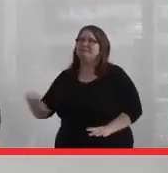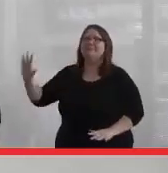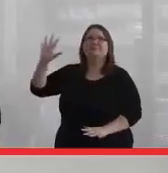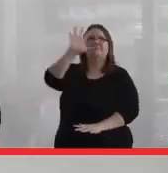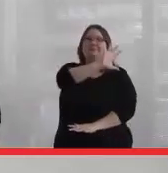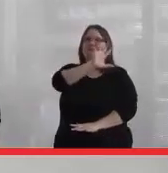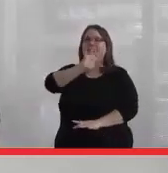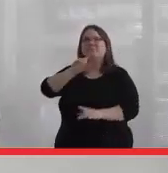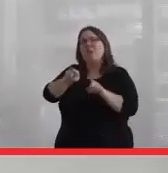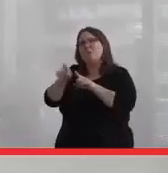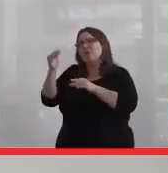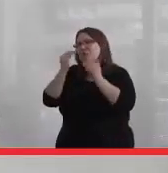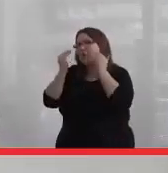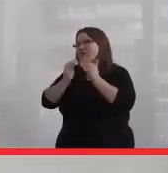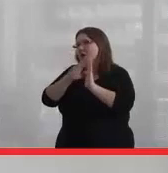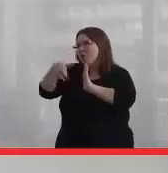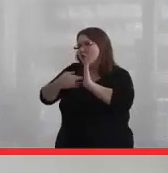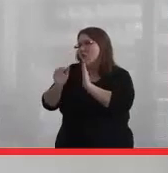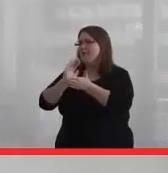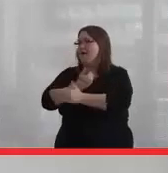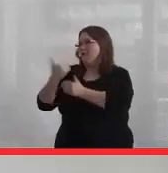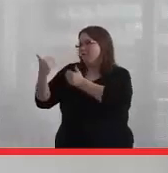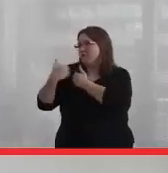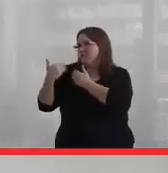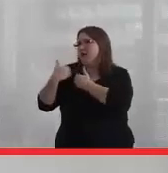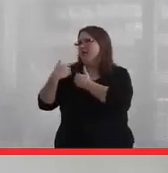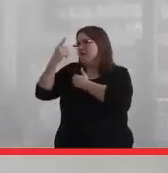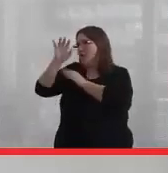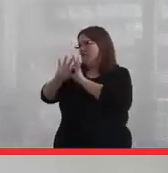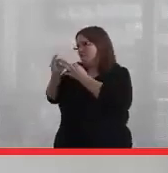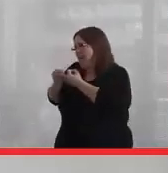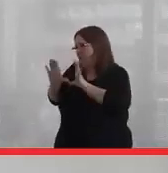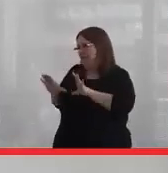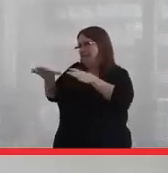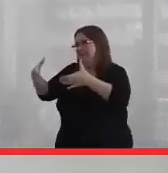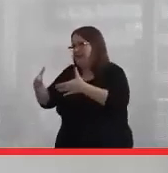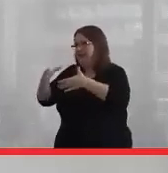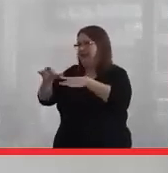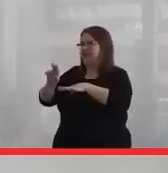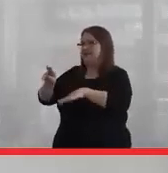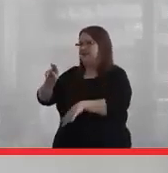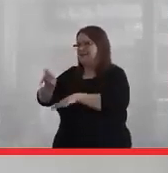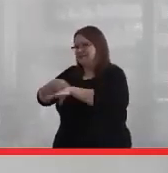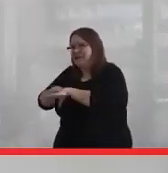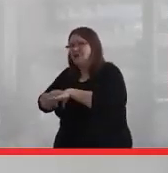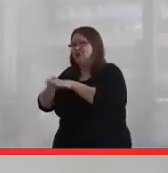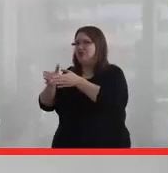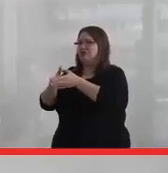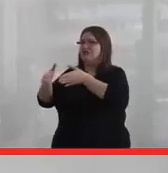and be mindful of our roles and our responsibilities within our family, within our clan, within our nation, and within the broader world.